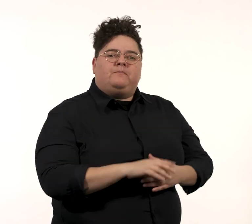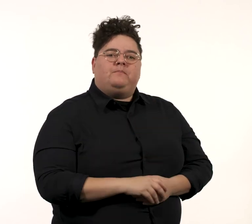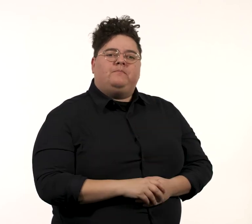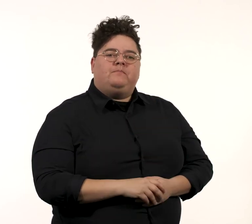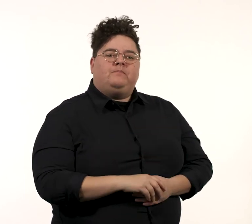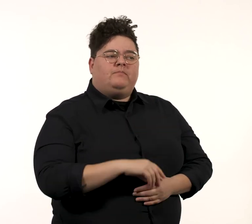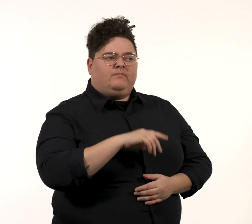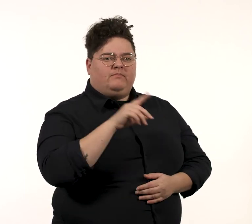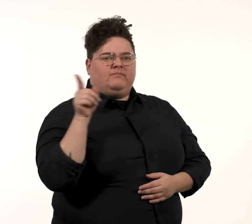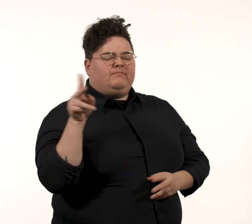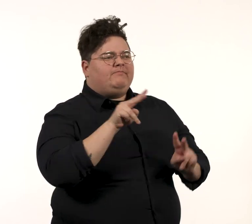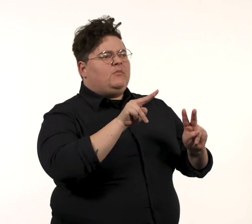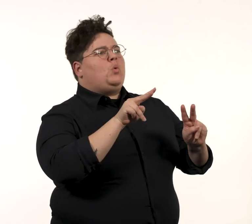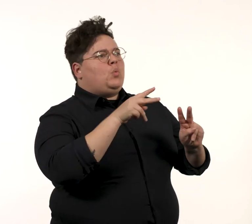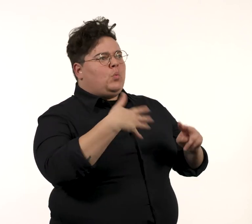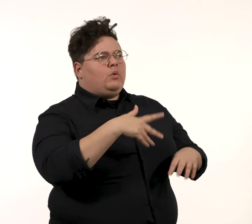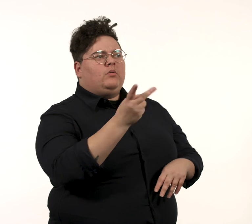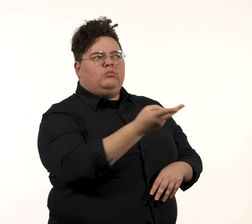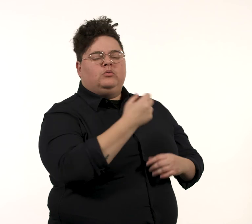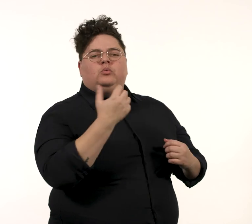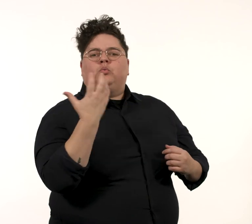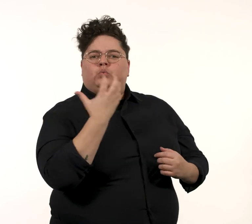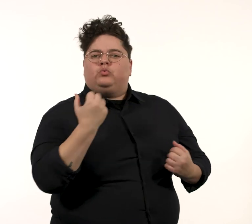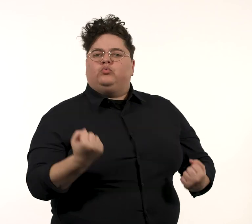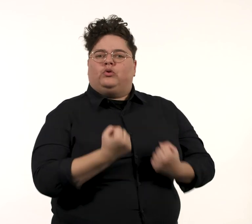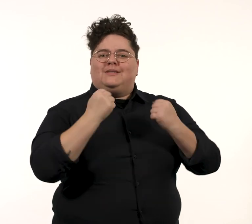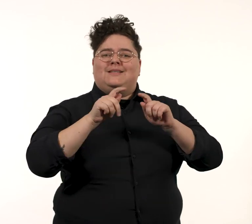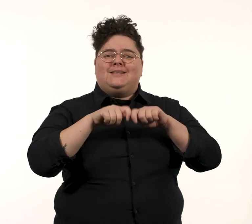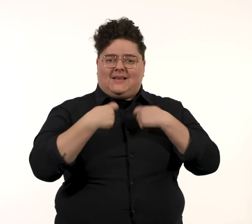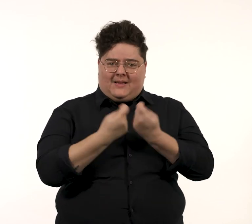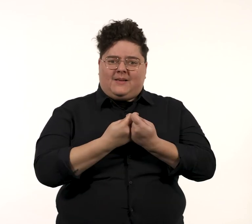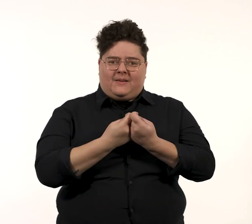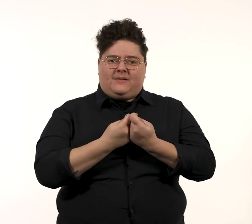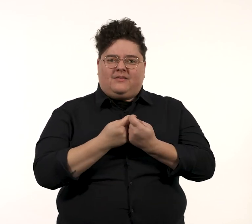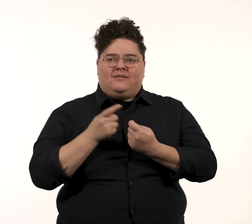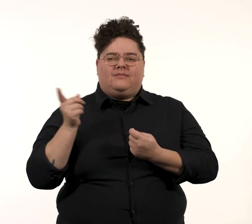They struck as being very much a team.